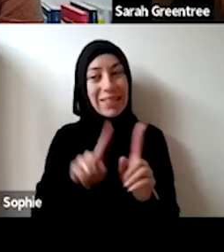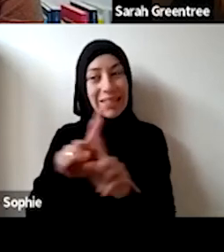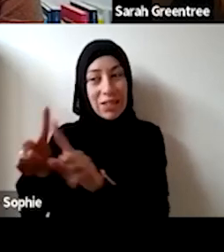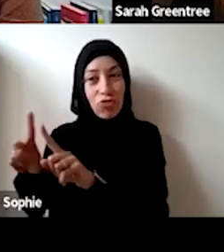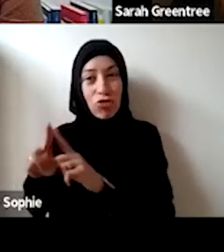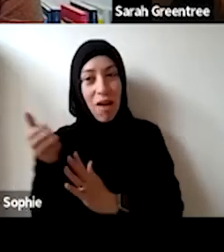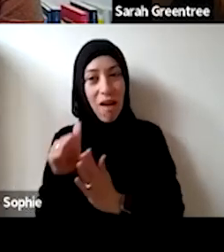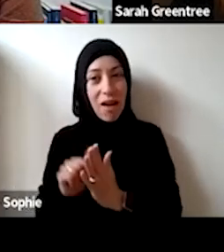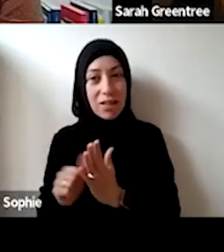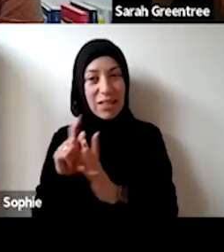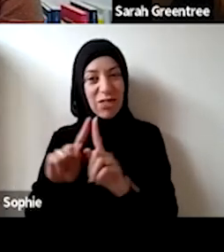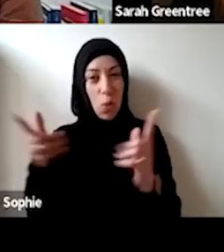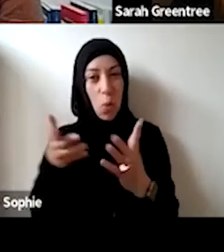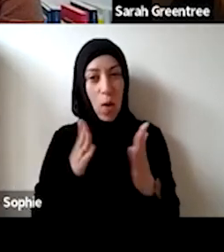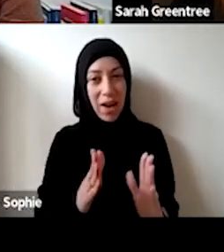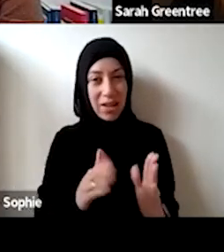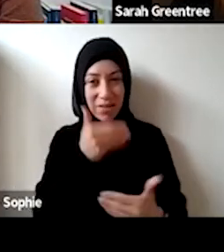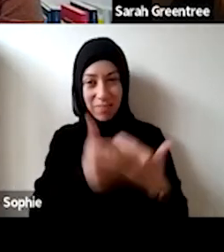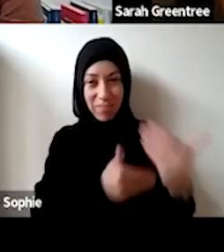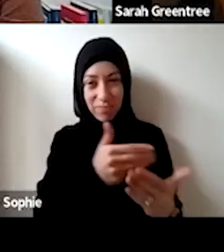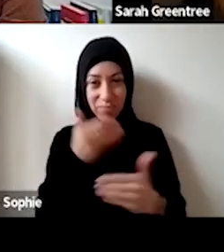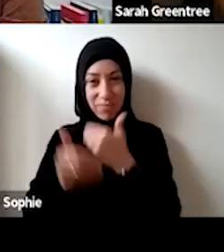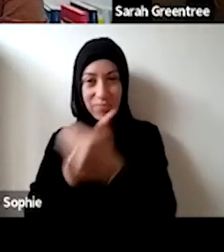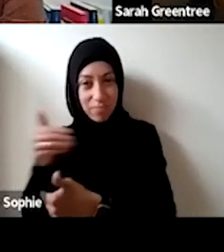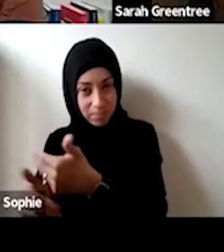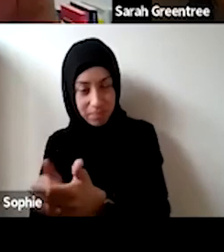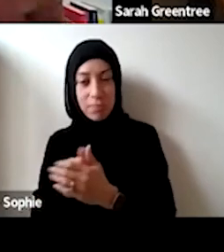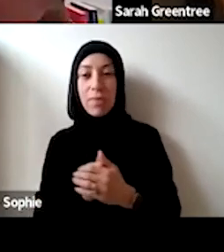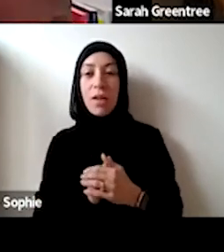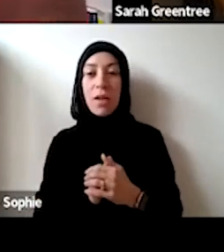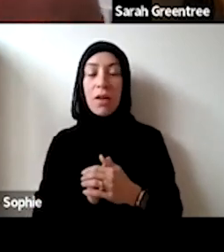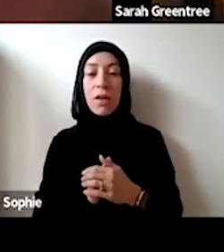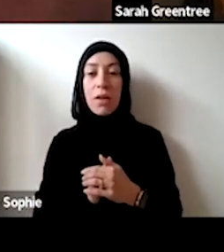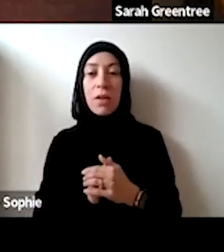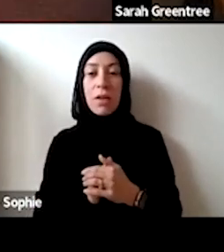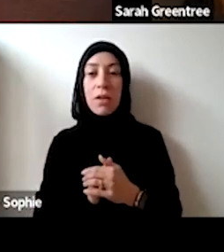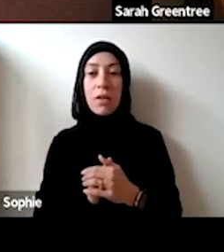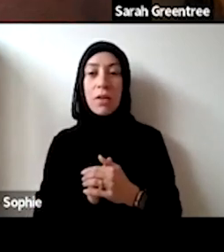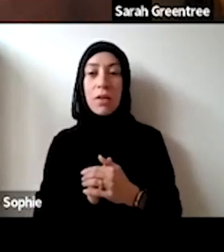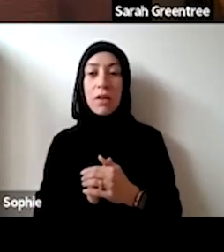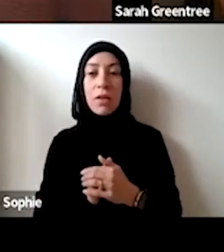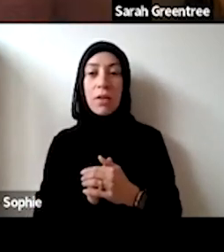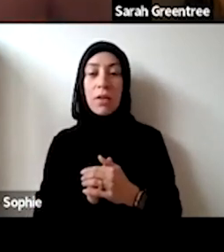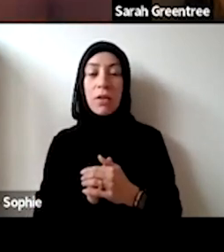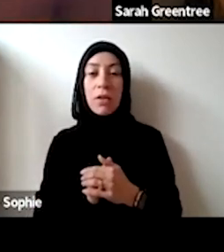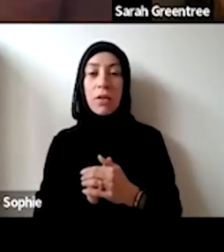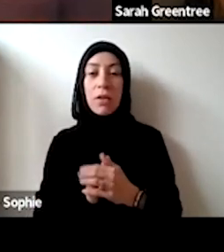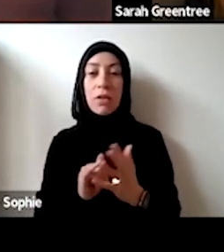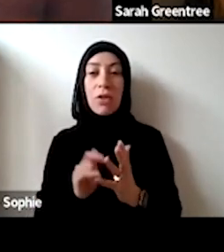year investment. And I guess Alana is a and so there's there's sort of that. bit of ending knowledge meant that different art forms operate in different ways. And so